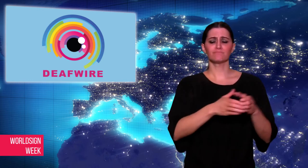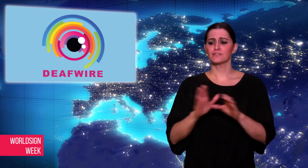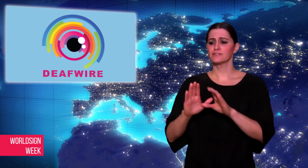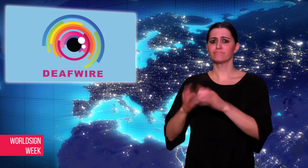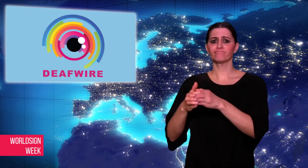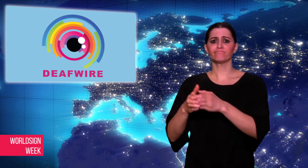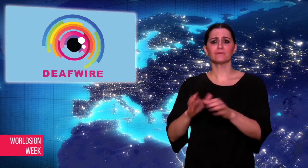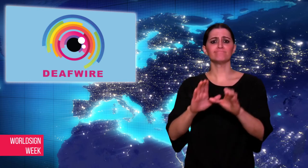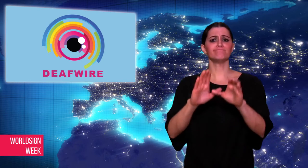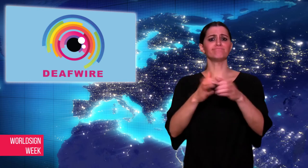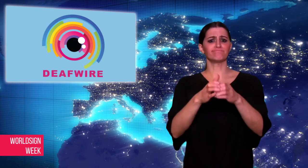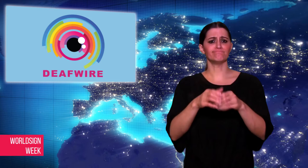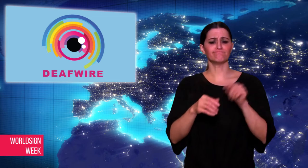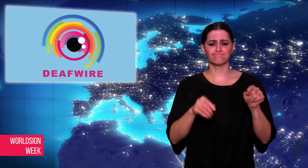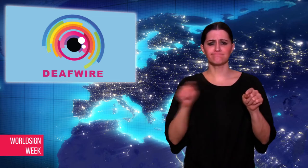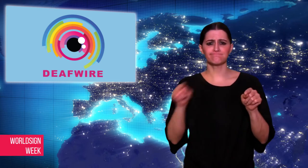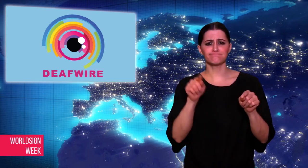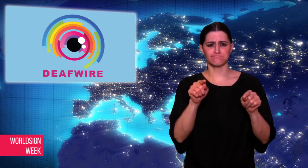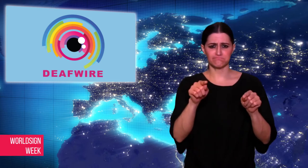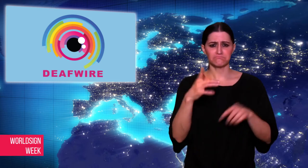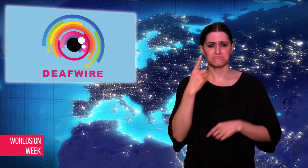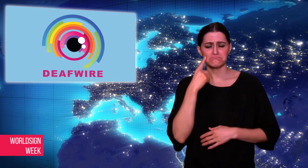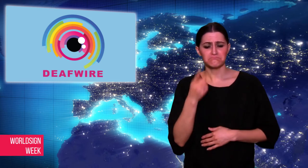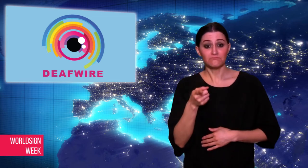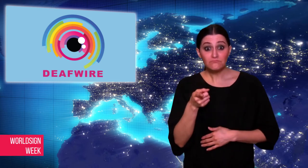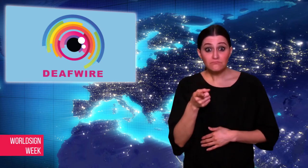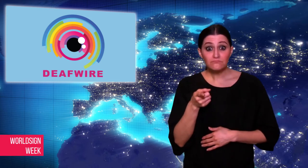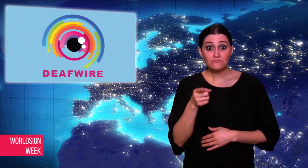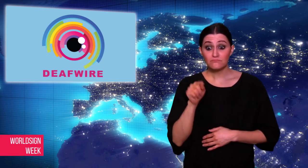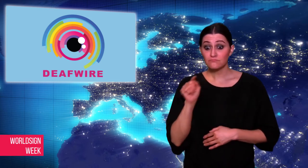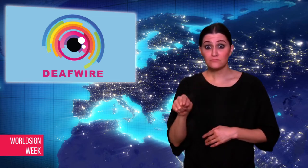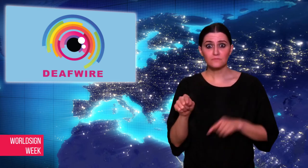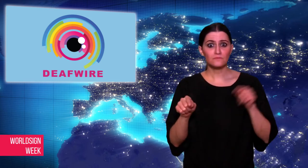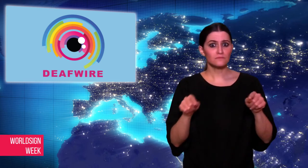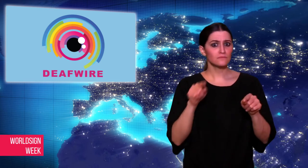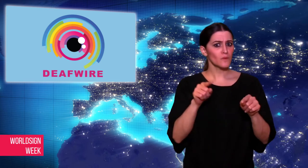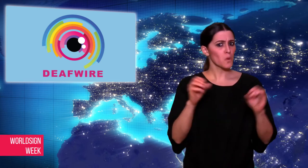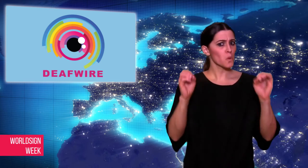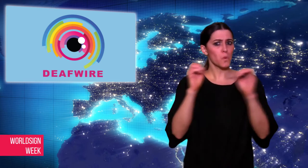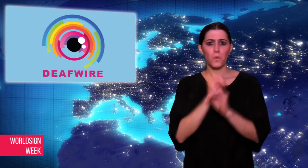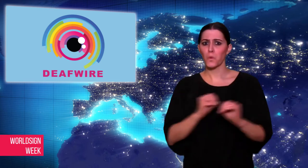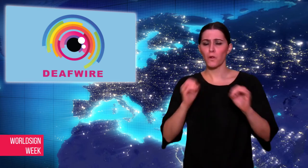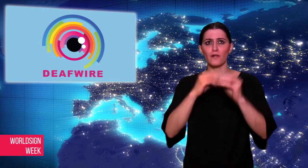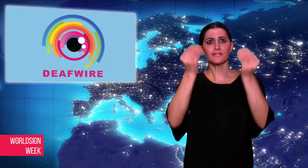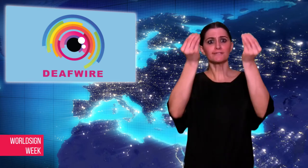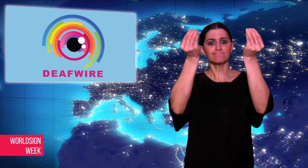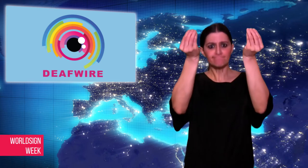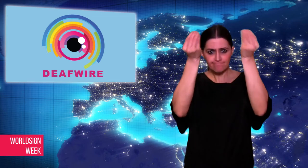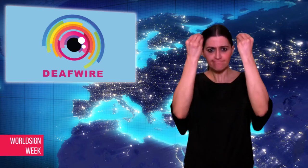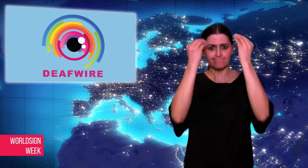state of Rhode Island have not been